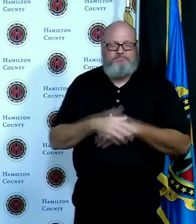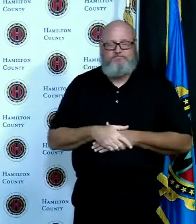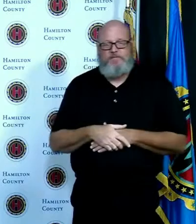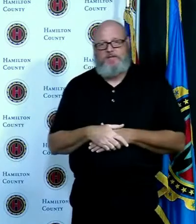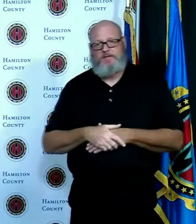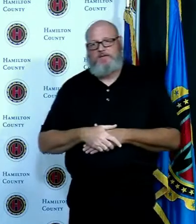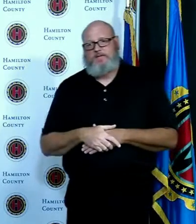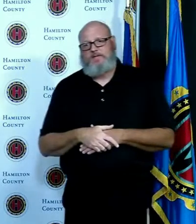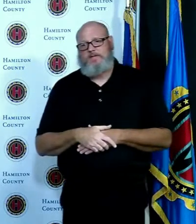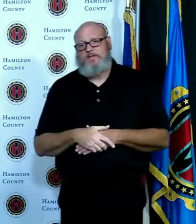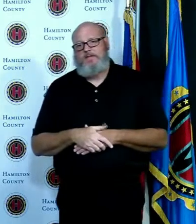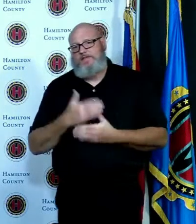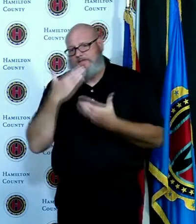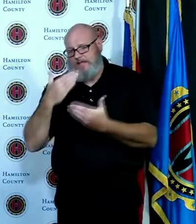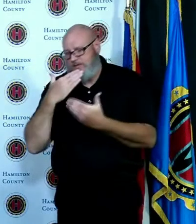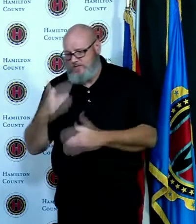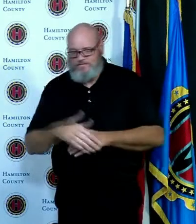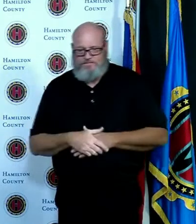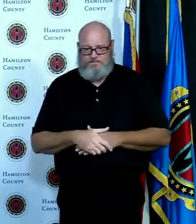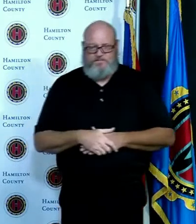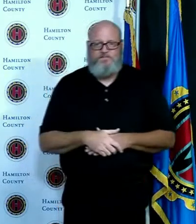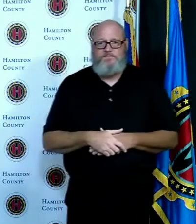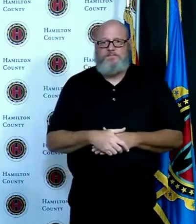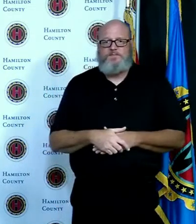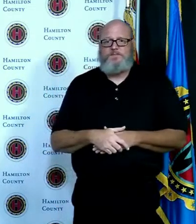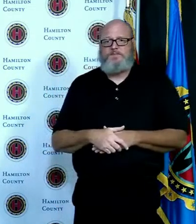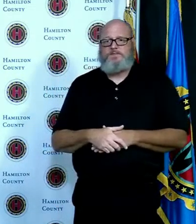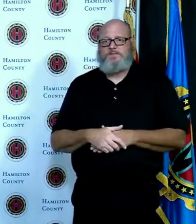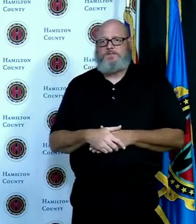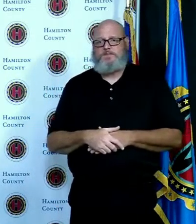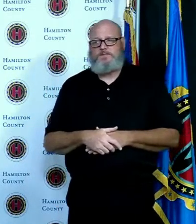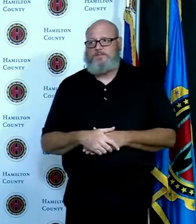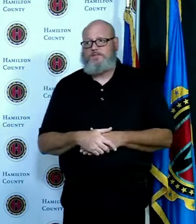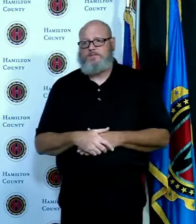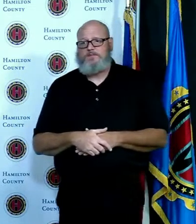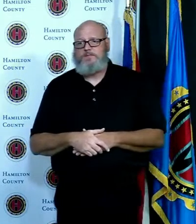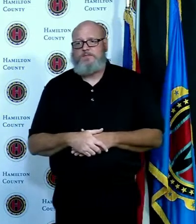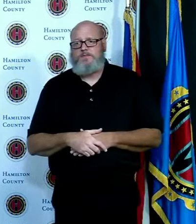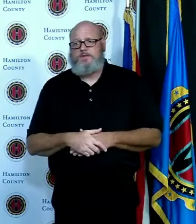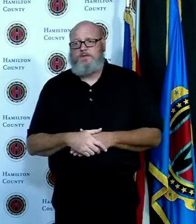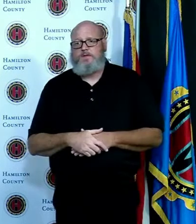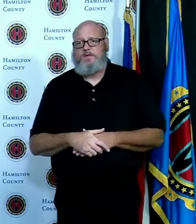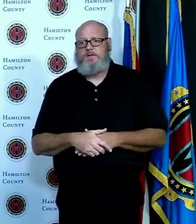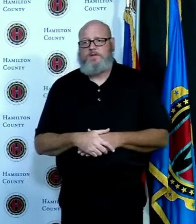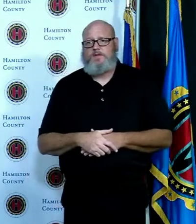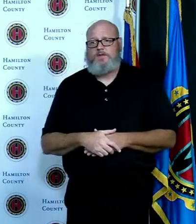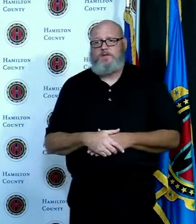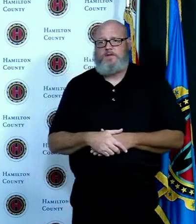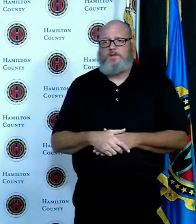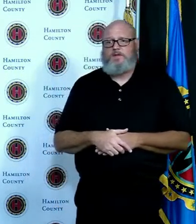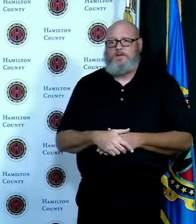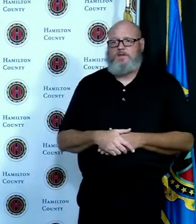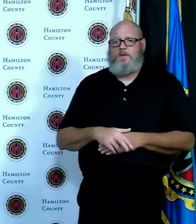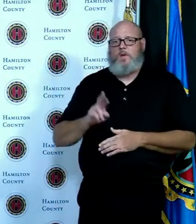our next question is from Raven Richard from WCPO good morning hi good morning how are you guys